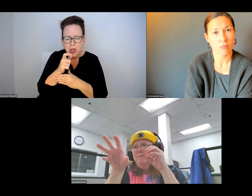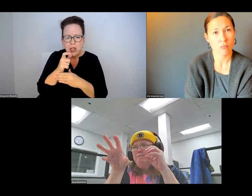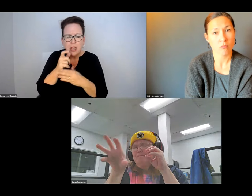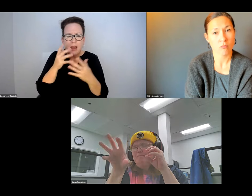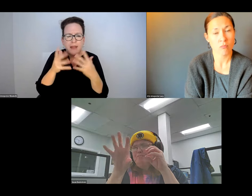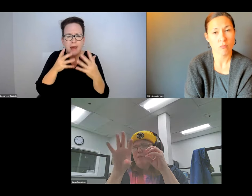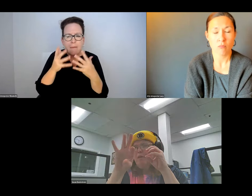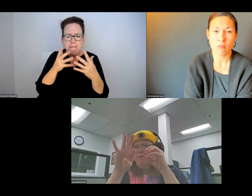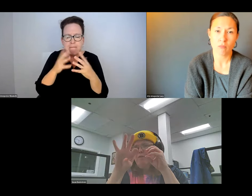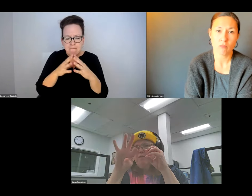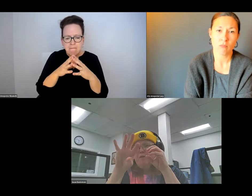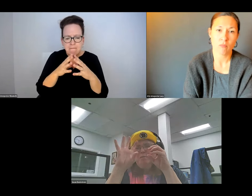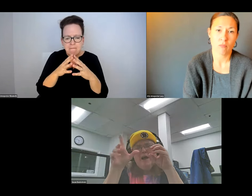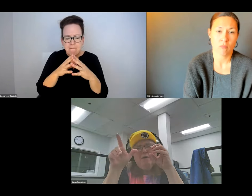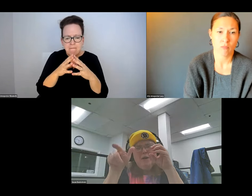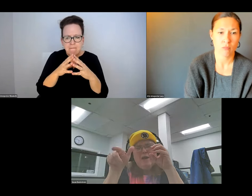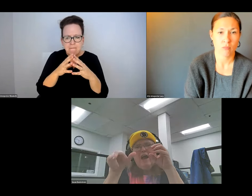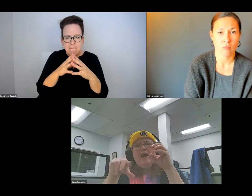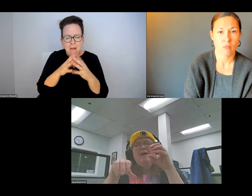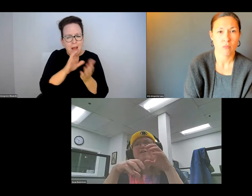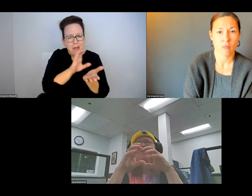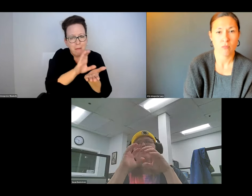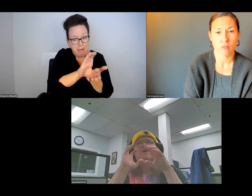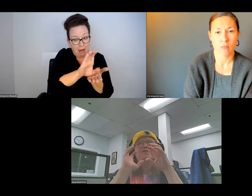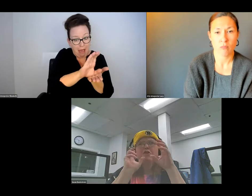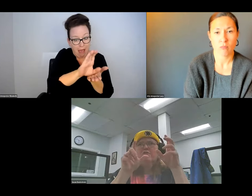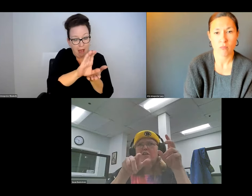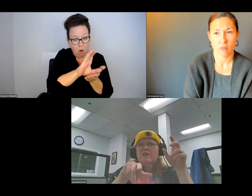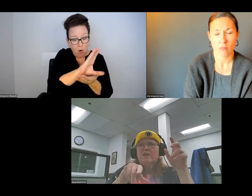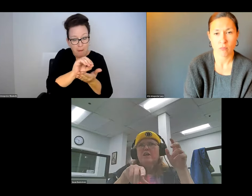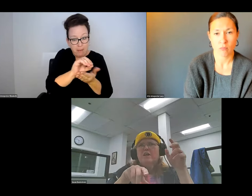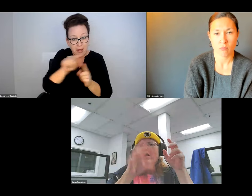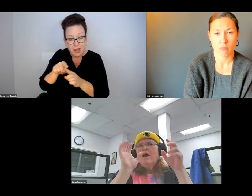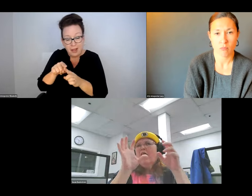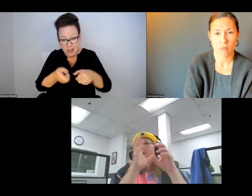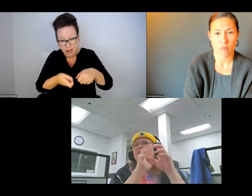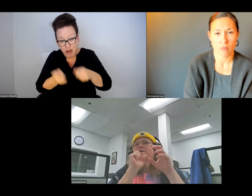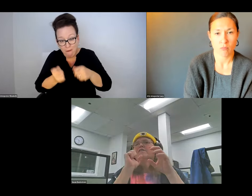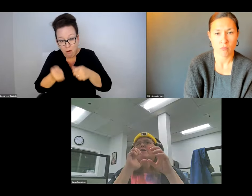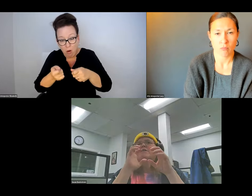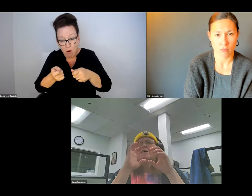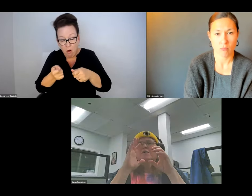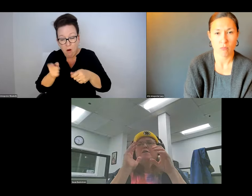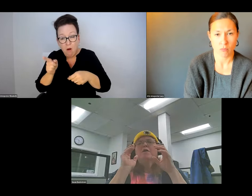THERE HAS TO BE A COORDINATION BETWEEN THE